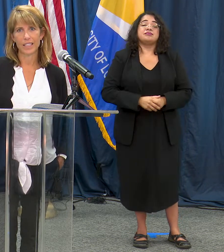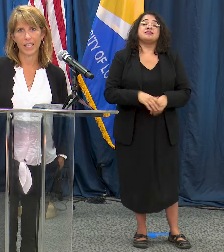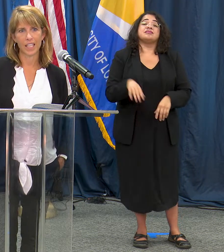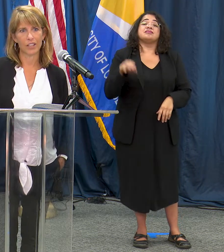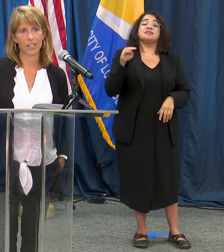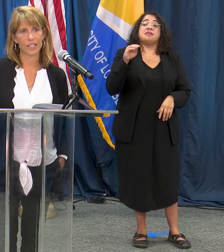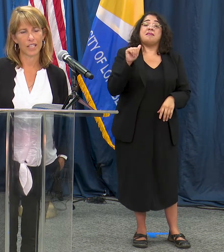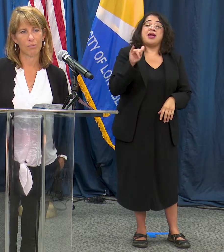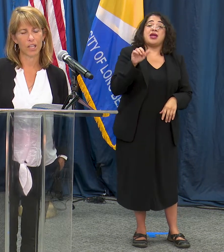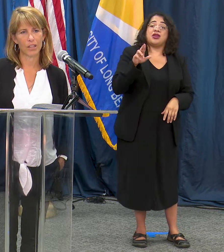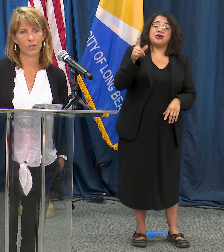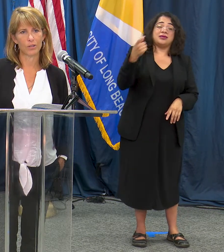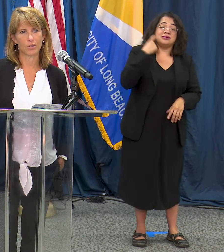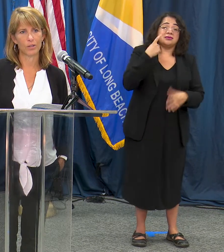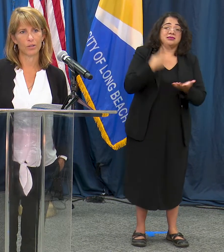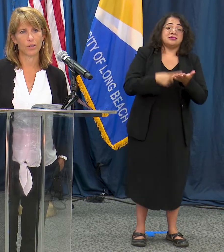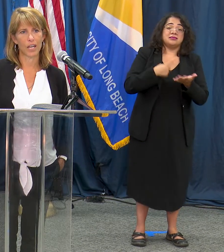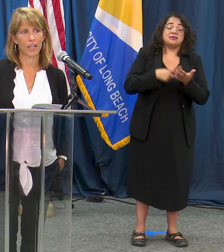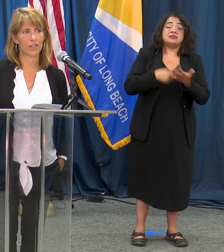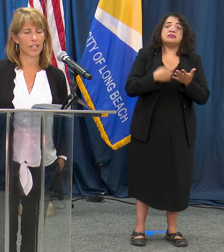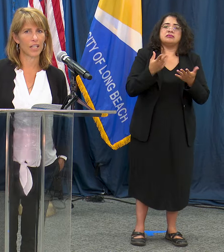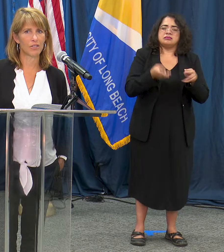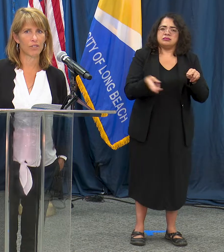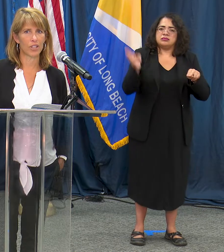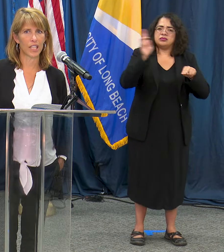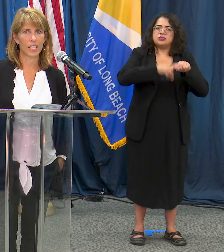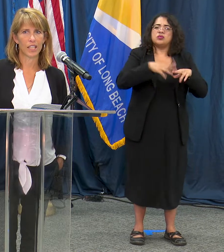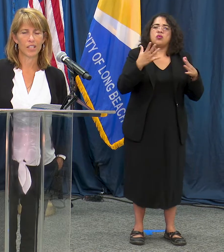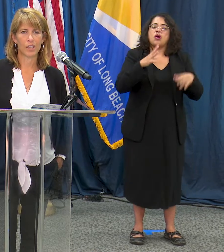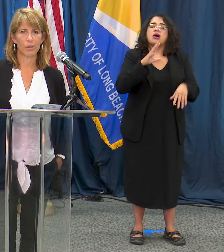seeing an increase among those who are under the age of 30.